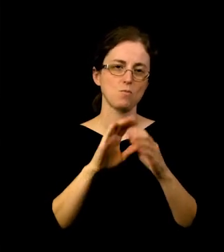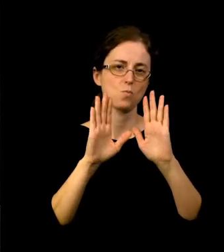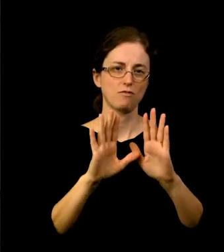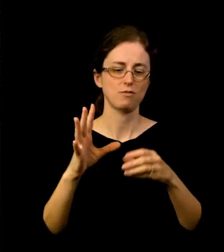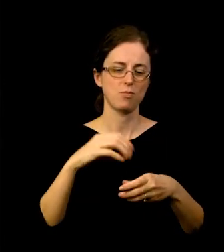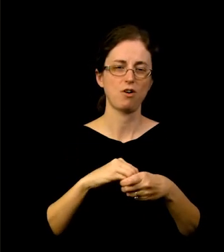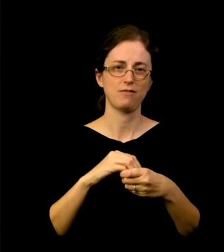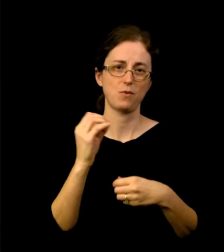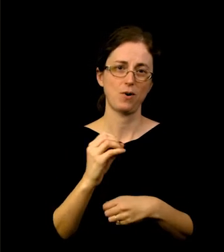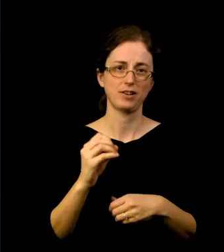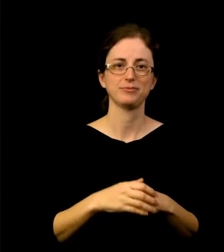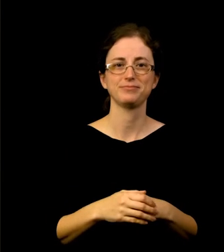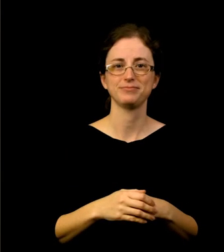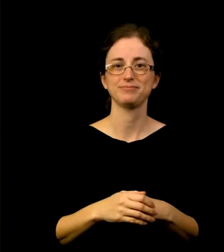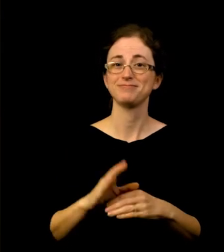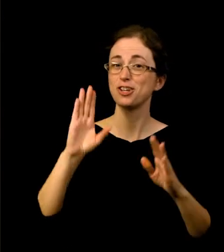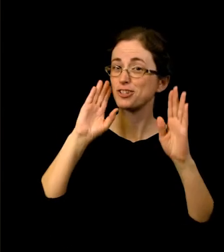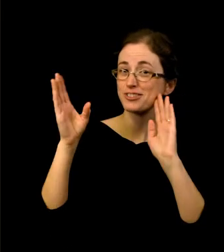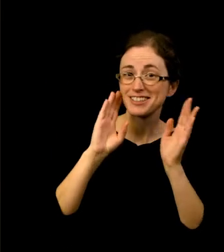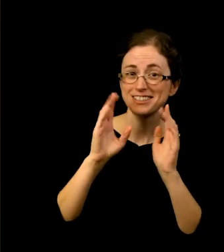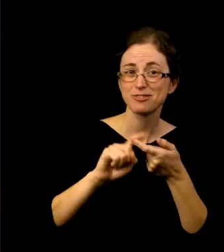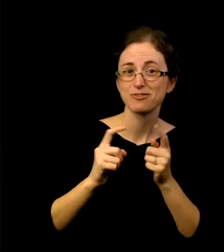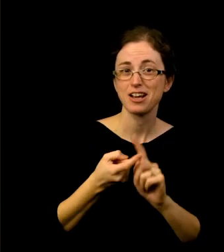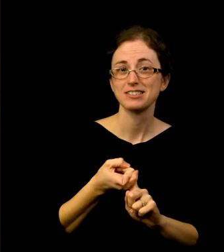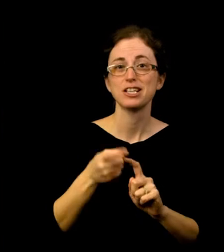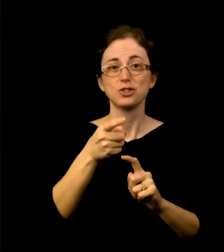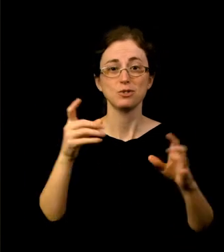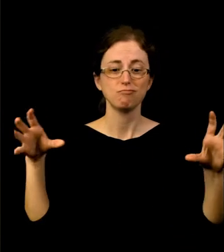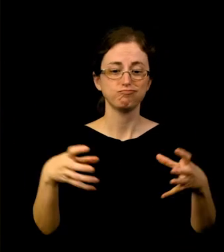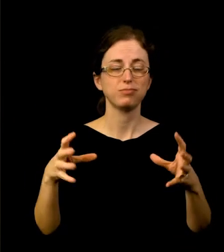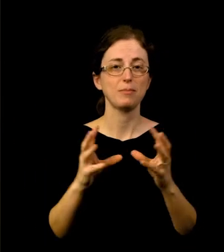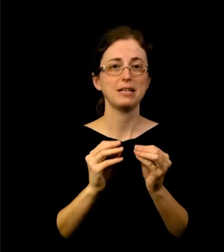Greetings friends. As you meet to chart the path forward during these extraordinary times,